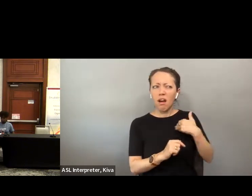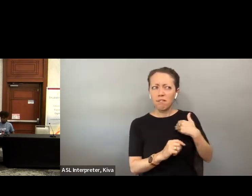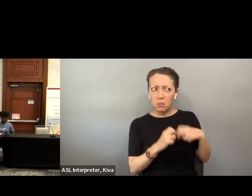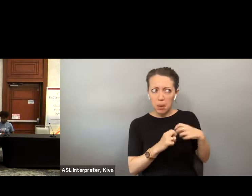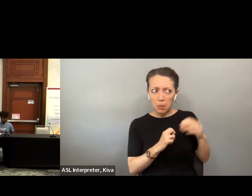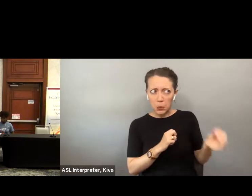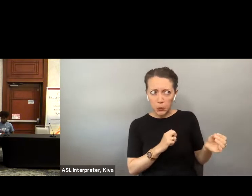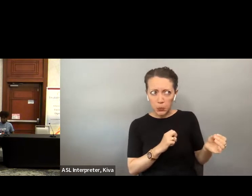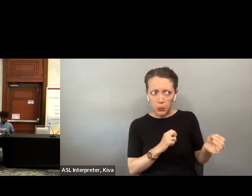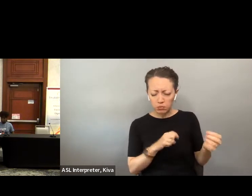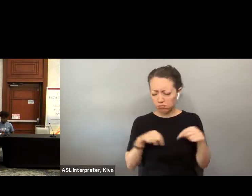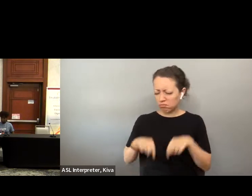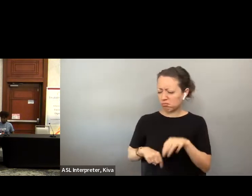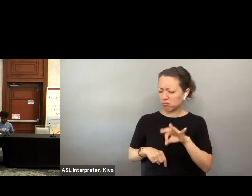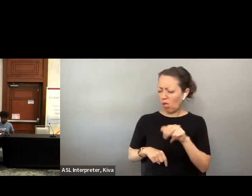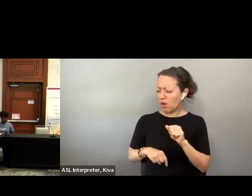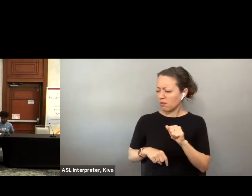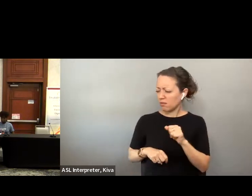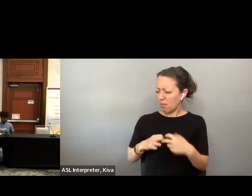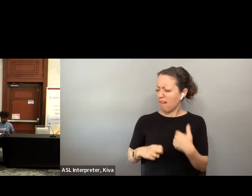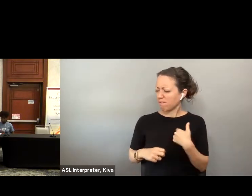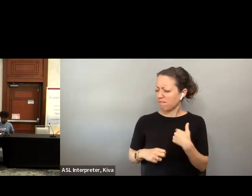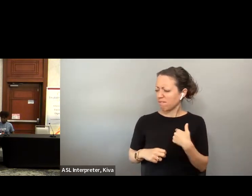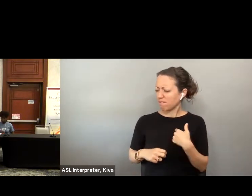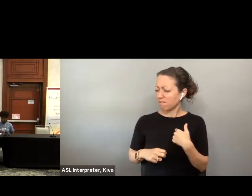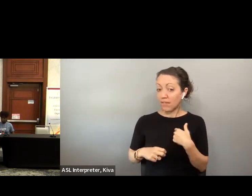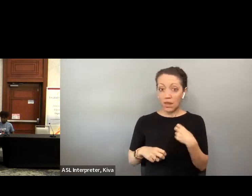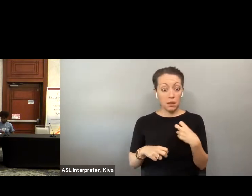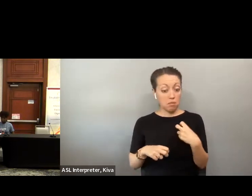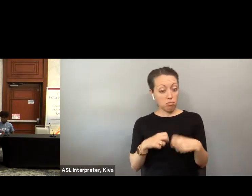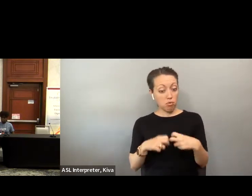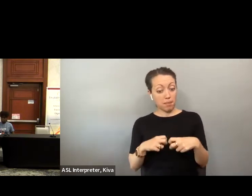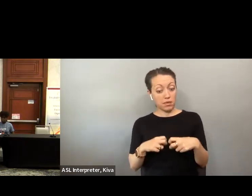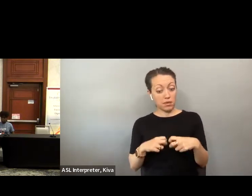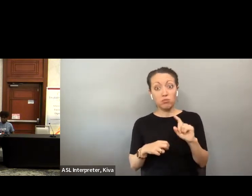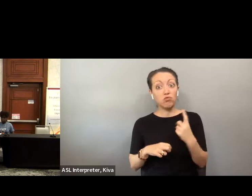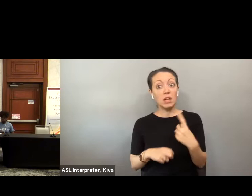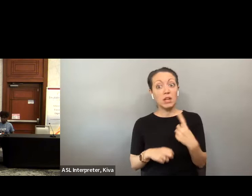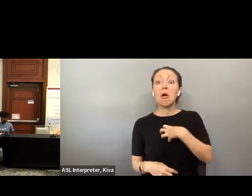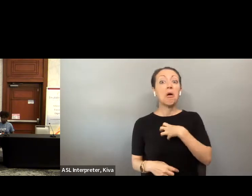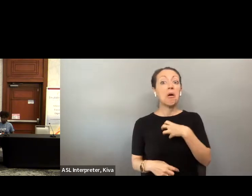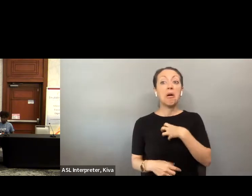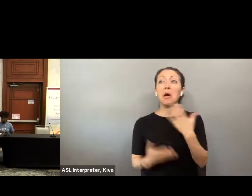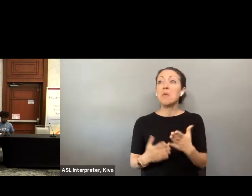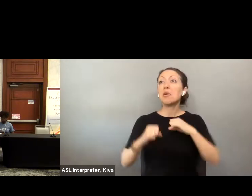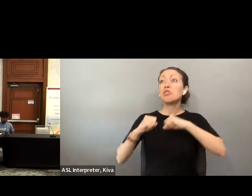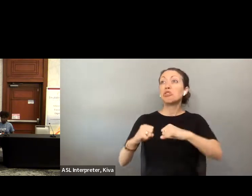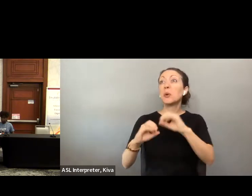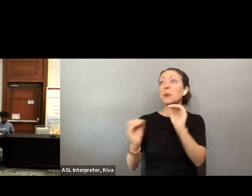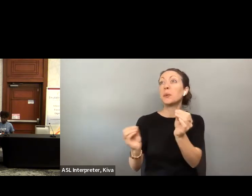. If there is no problem in the many states that are already doing it why do we If there's no problem in the many States that are already doing it, why do we have a problem here in Florida other than that? have a problem here in Florida